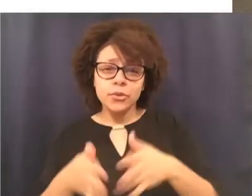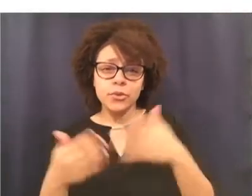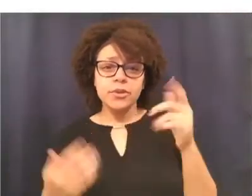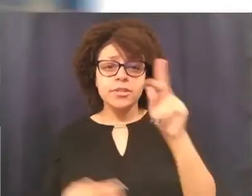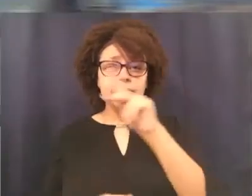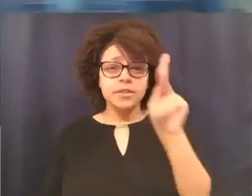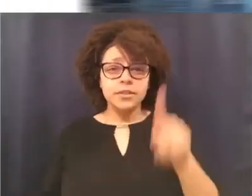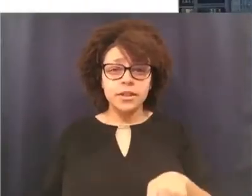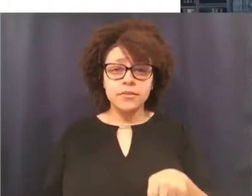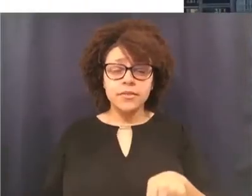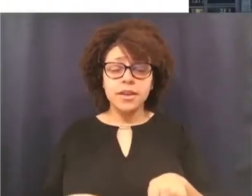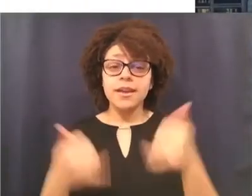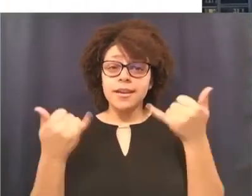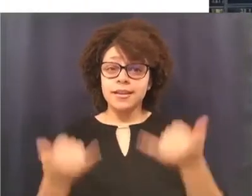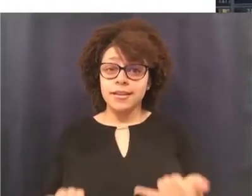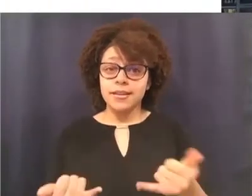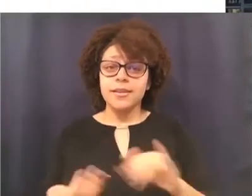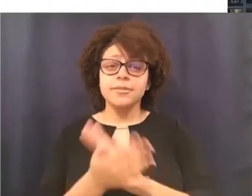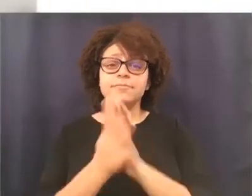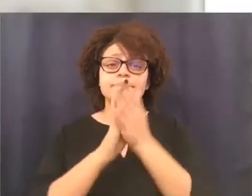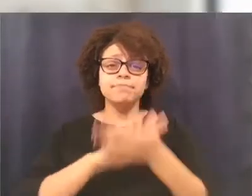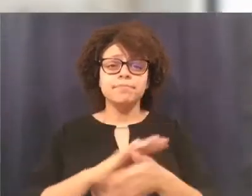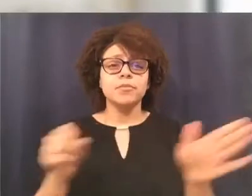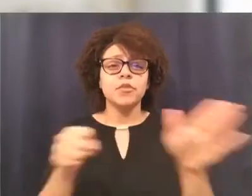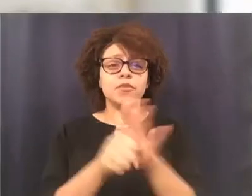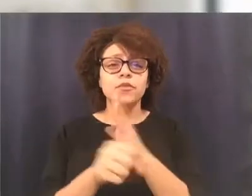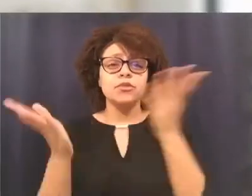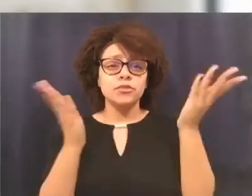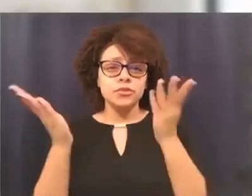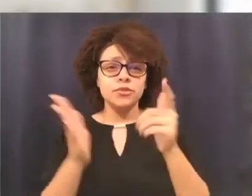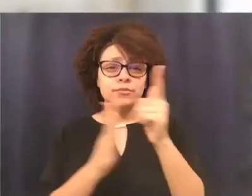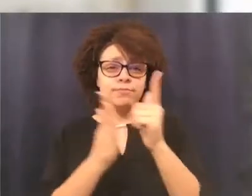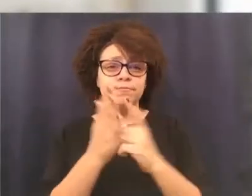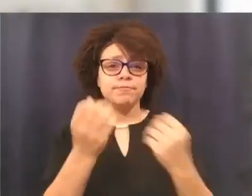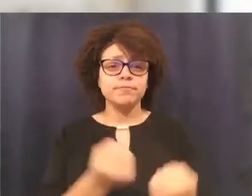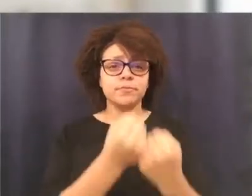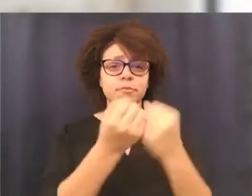Now we are a full-service litigation support firm, serving clients in many states, with